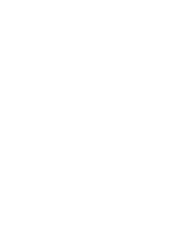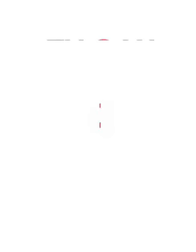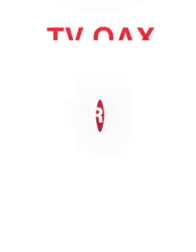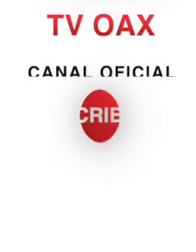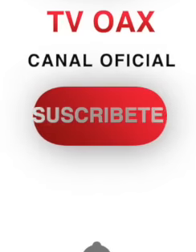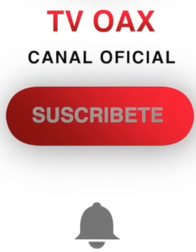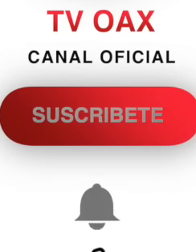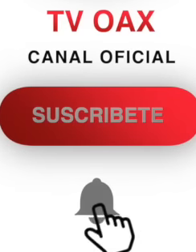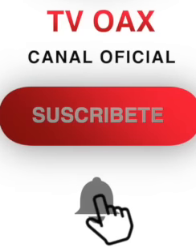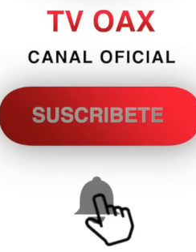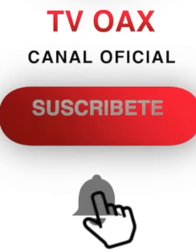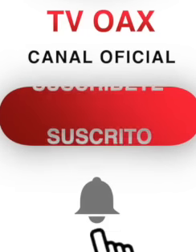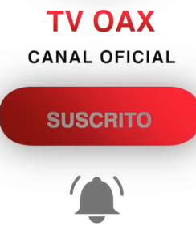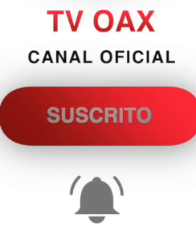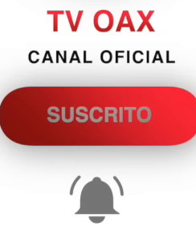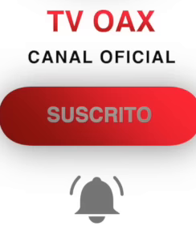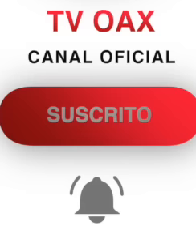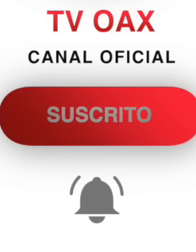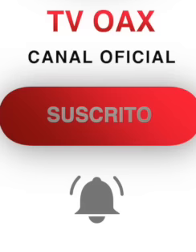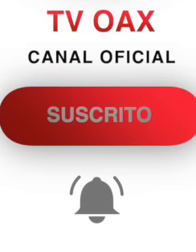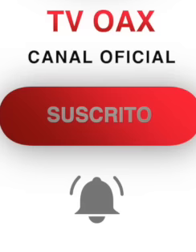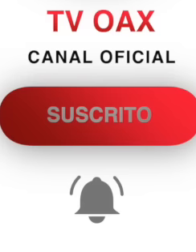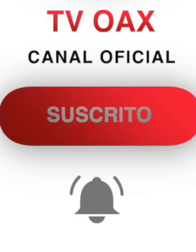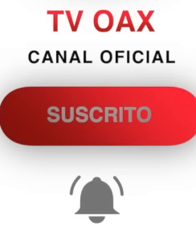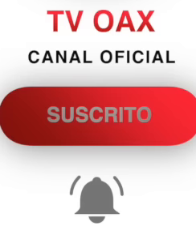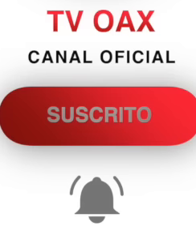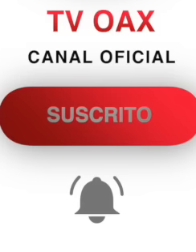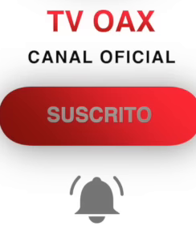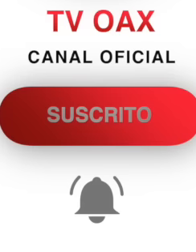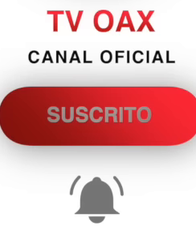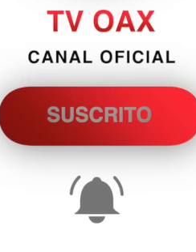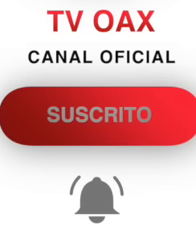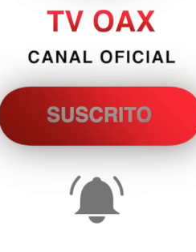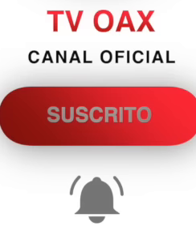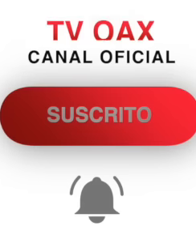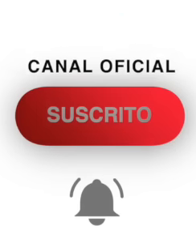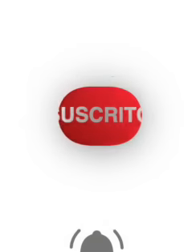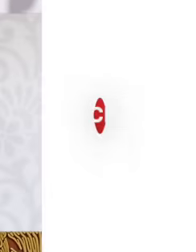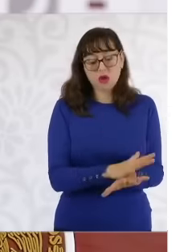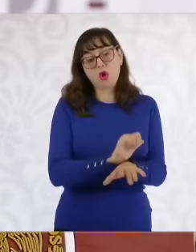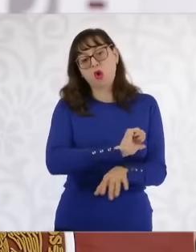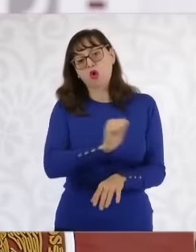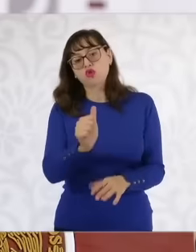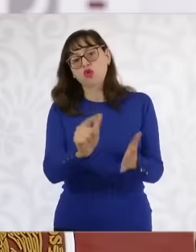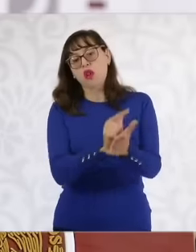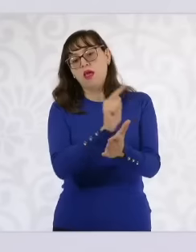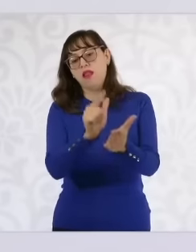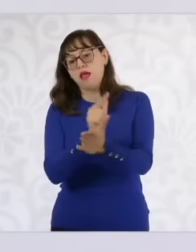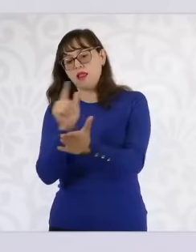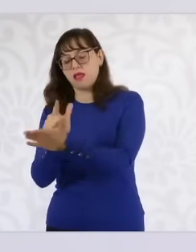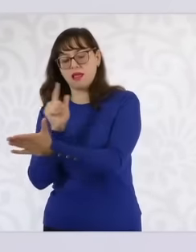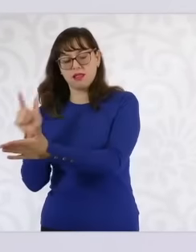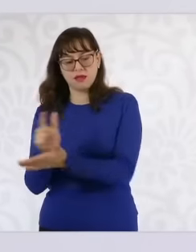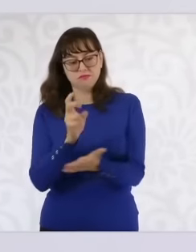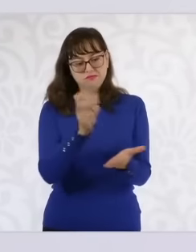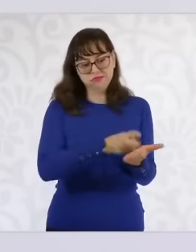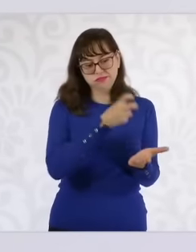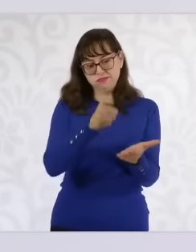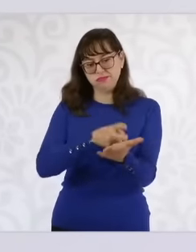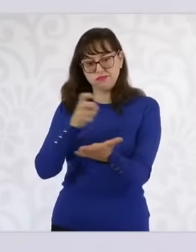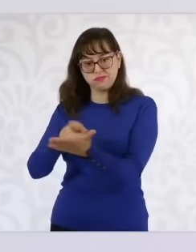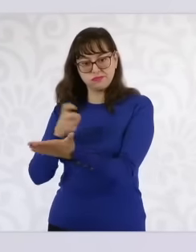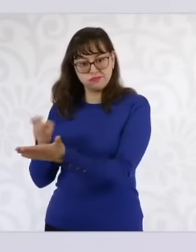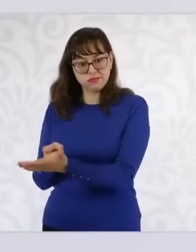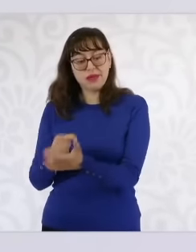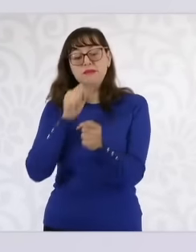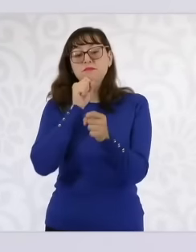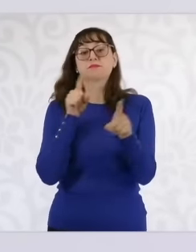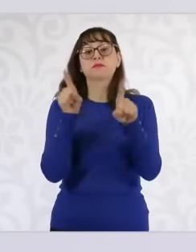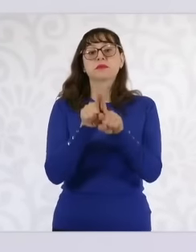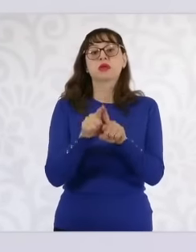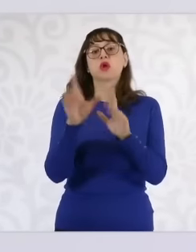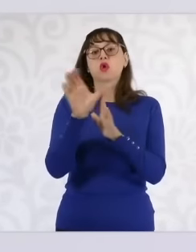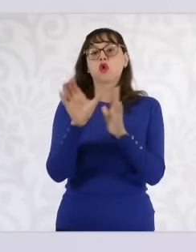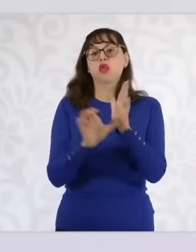modifications to the Constitution and different laws, including the state criminal codes